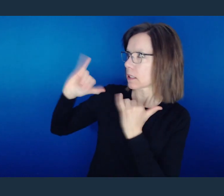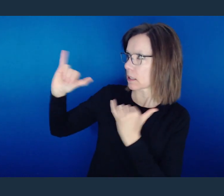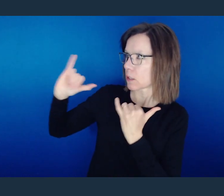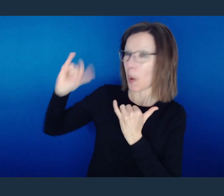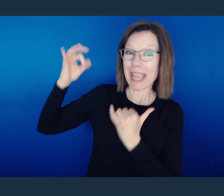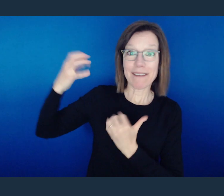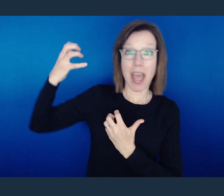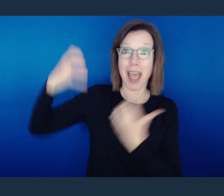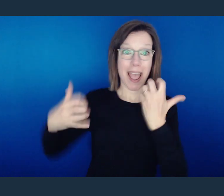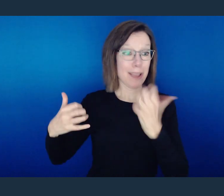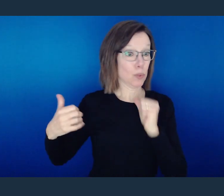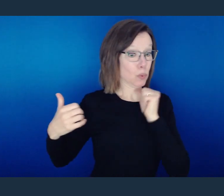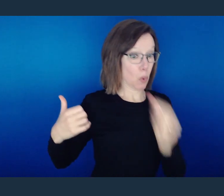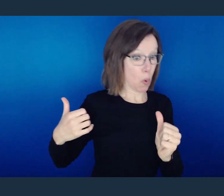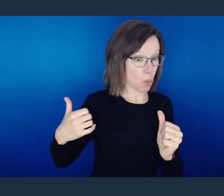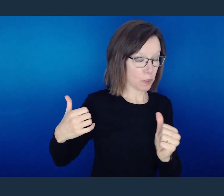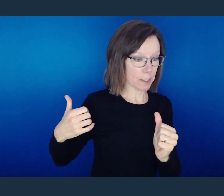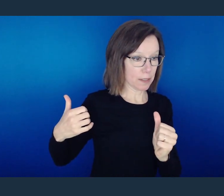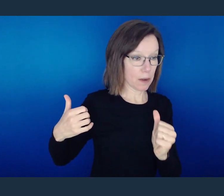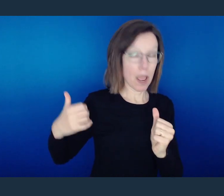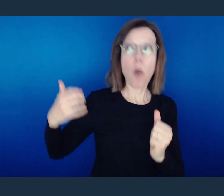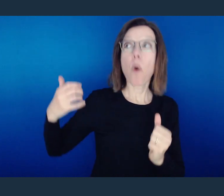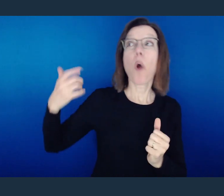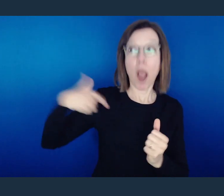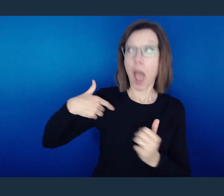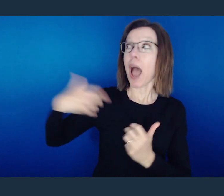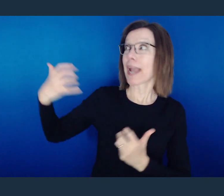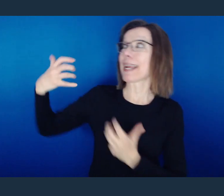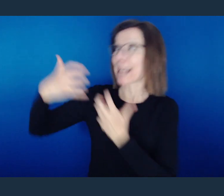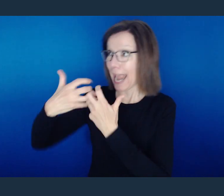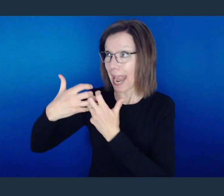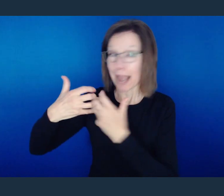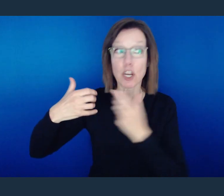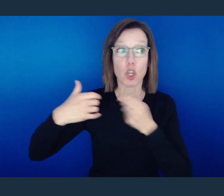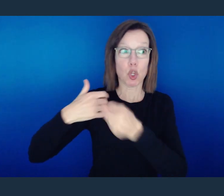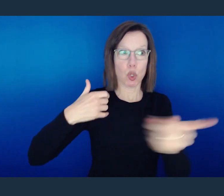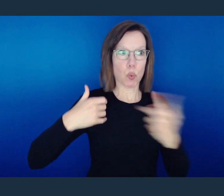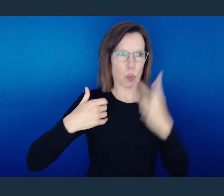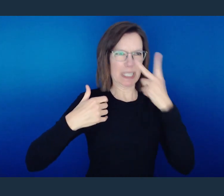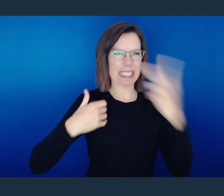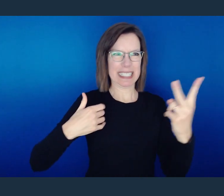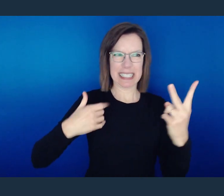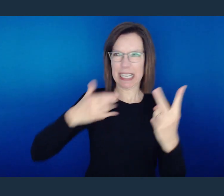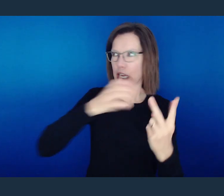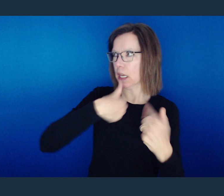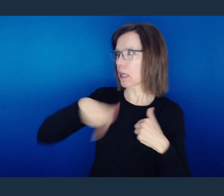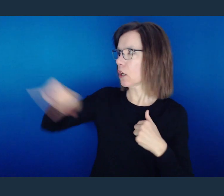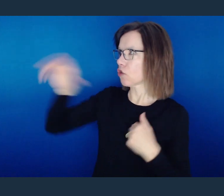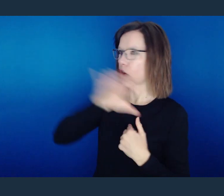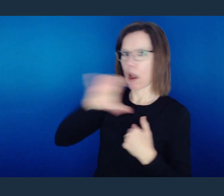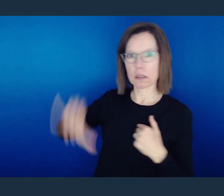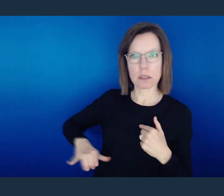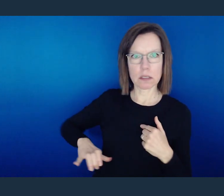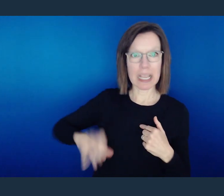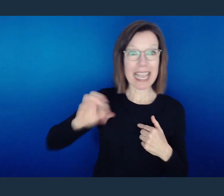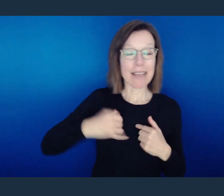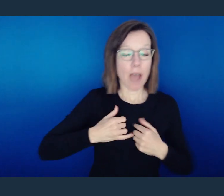So either I'm not being Christ like or I am being Christ like, and what you see is who He is. And guess what?